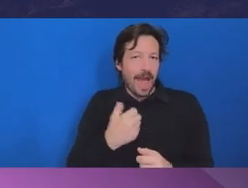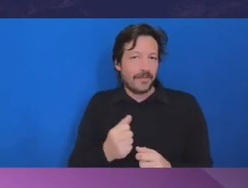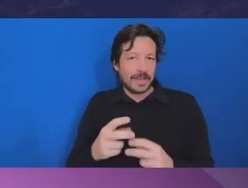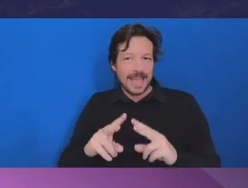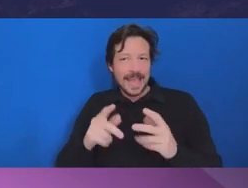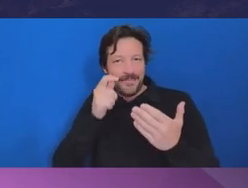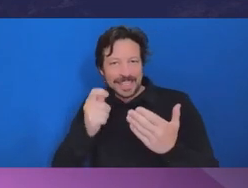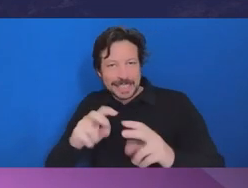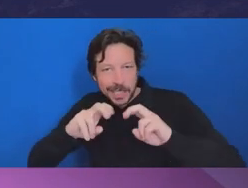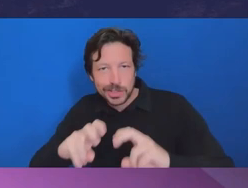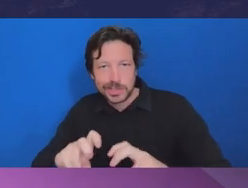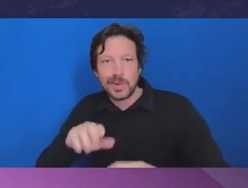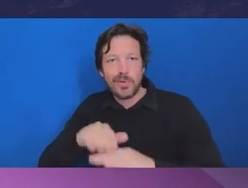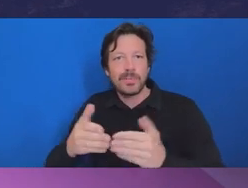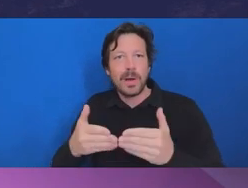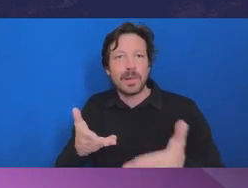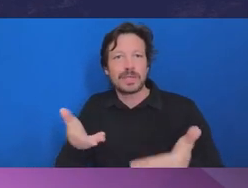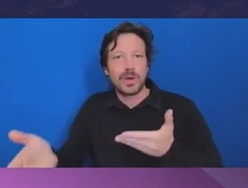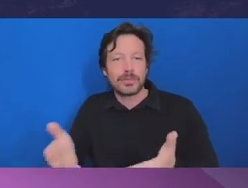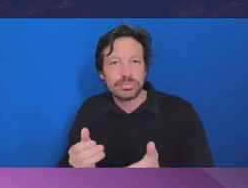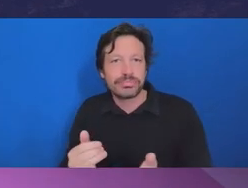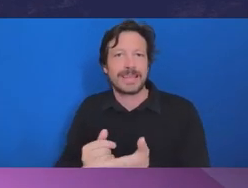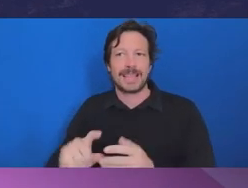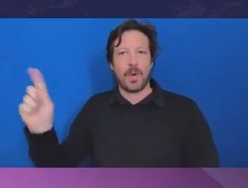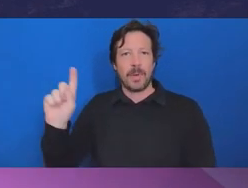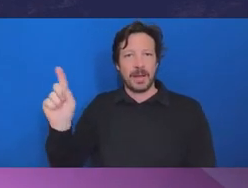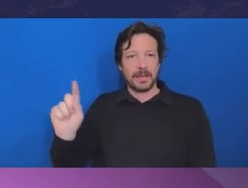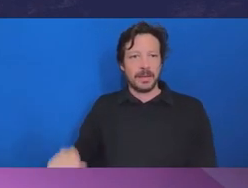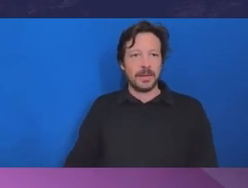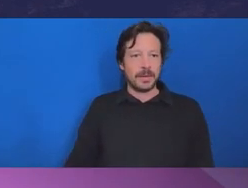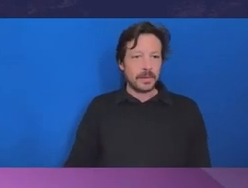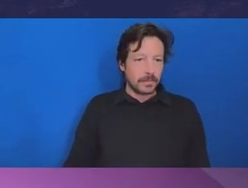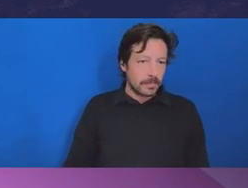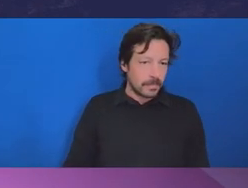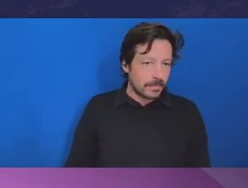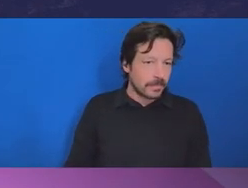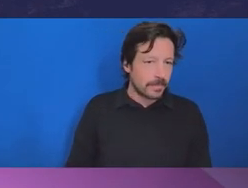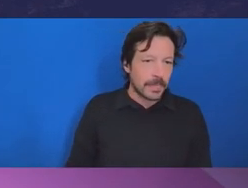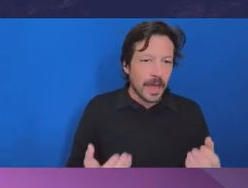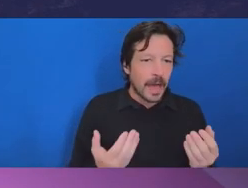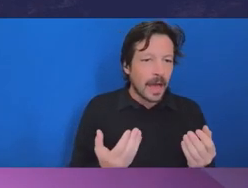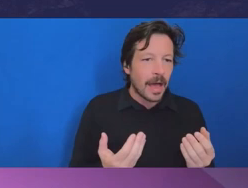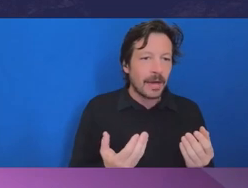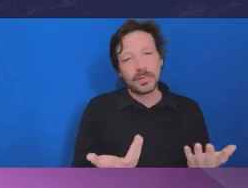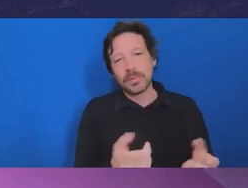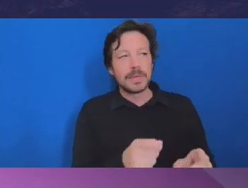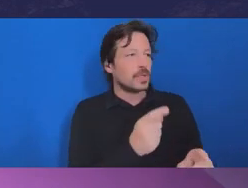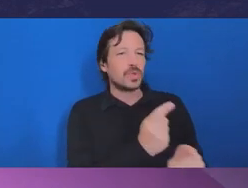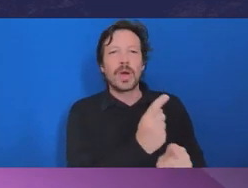And the corollary to that is, you know, is there a failure of what we describe as frank and fearless advice? So I'm very consciously